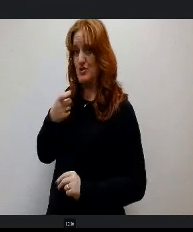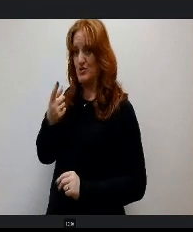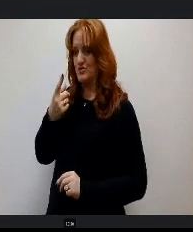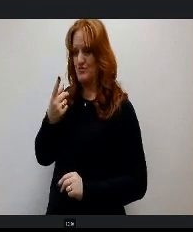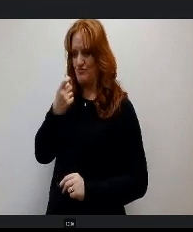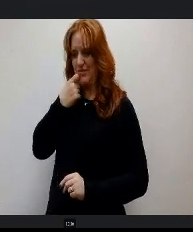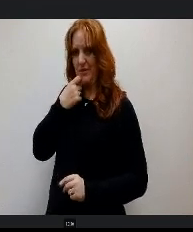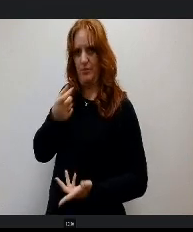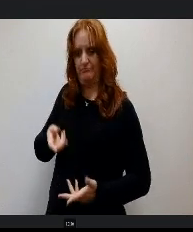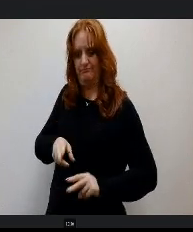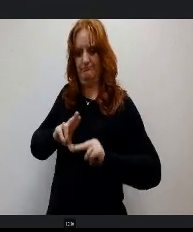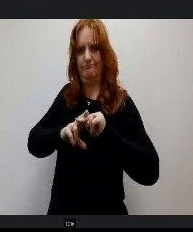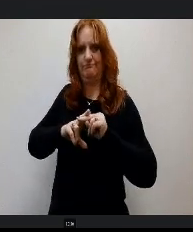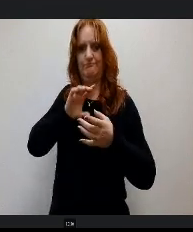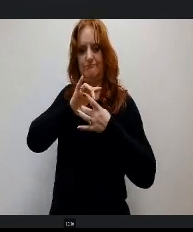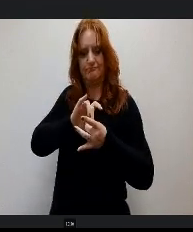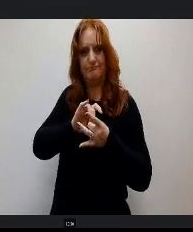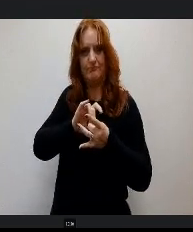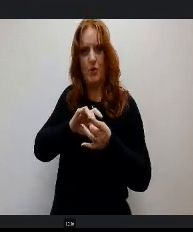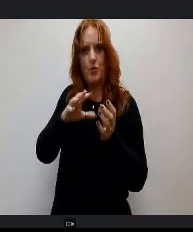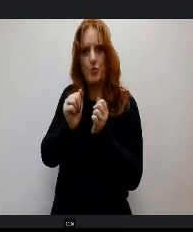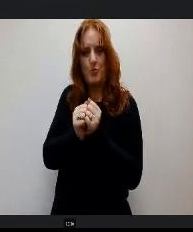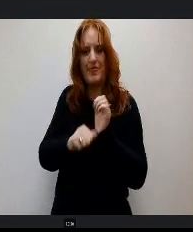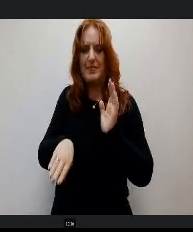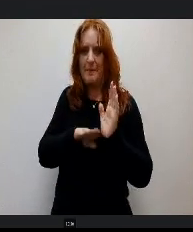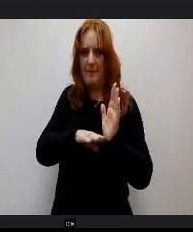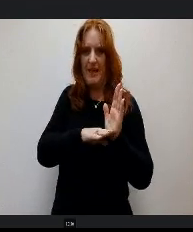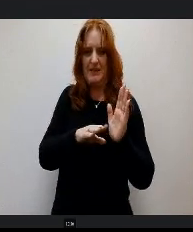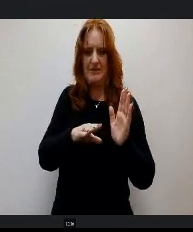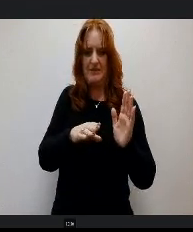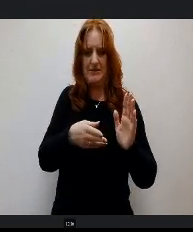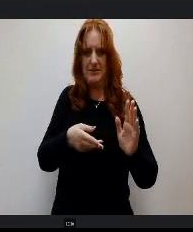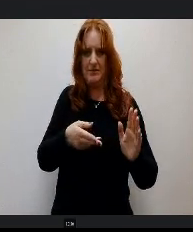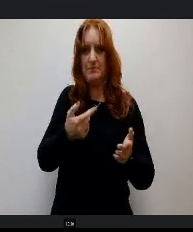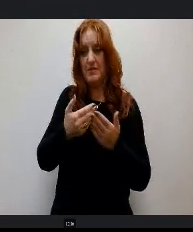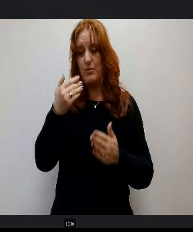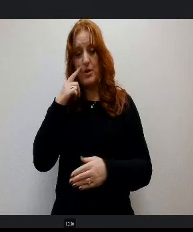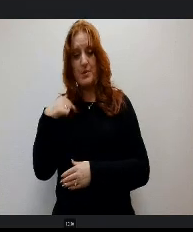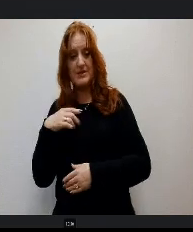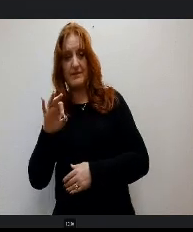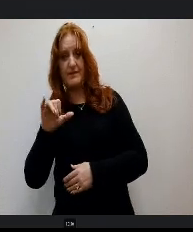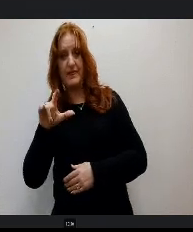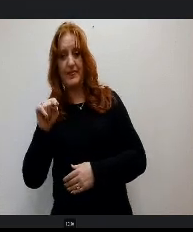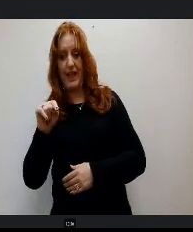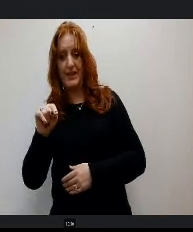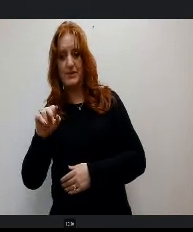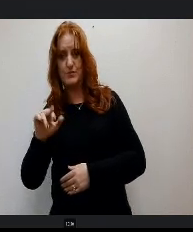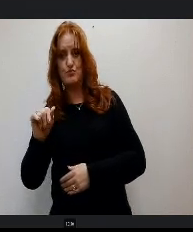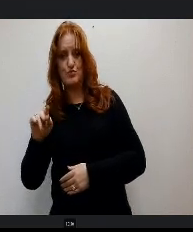to be associated with the base increase used to be a flat rate and sometimes those stipends were 10